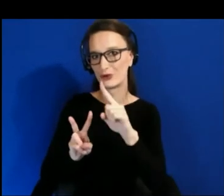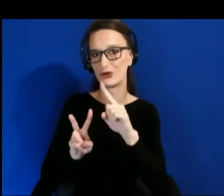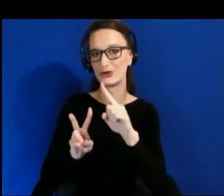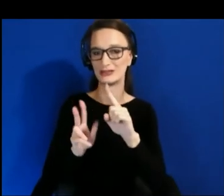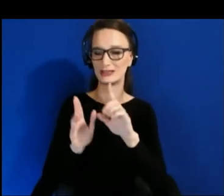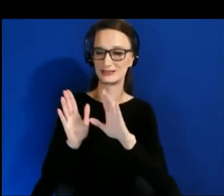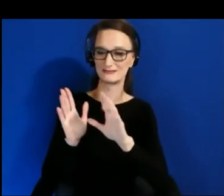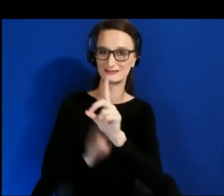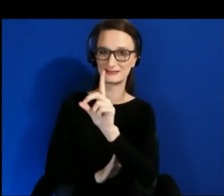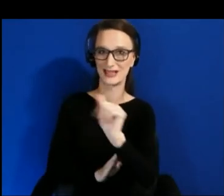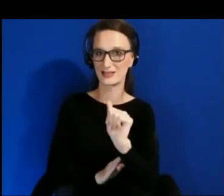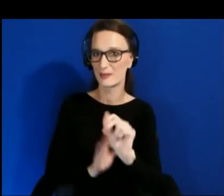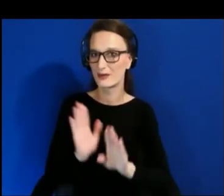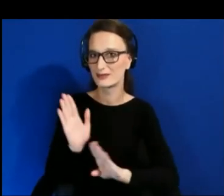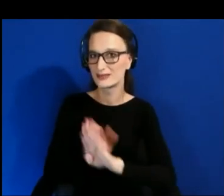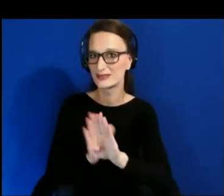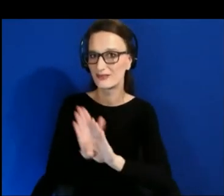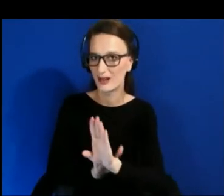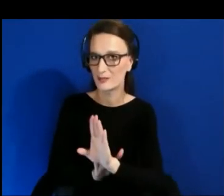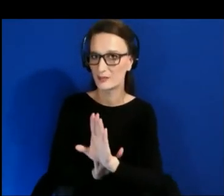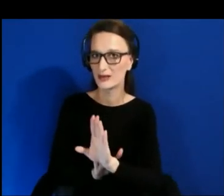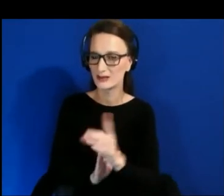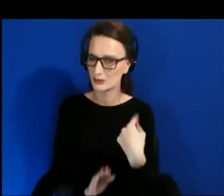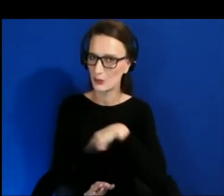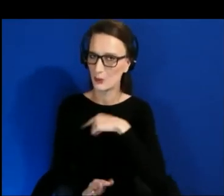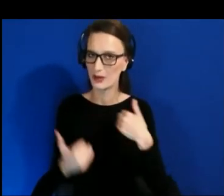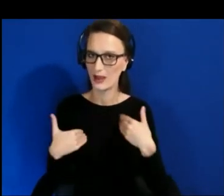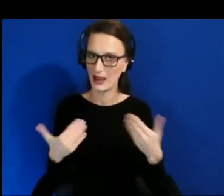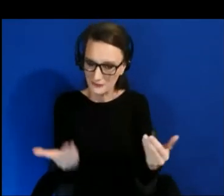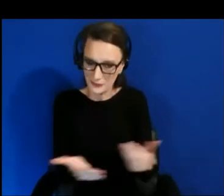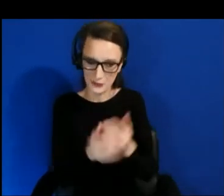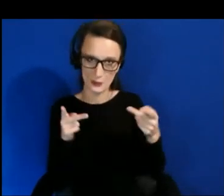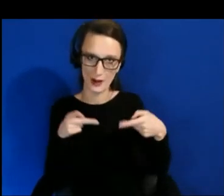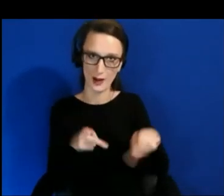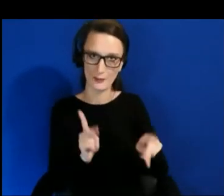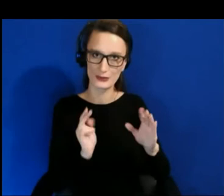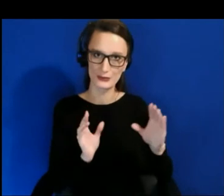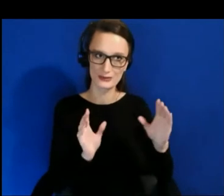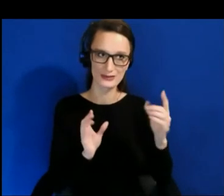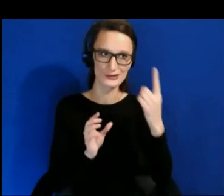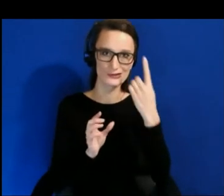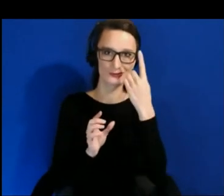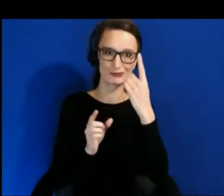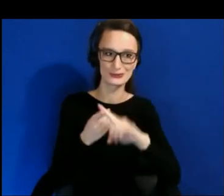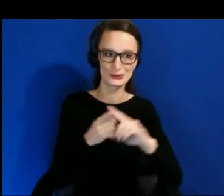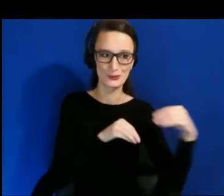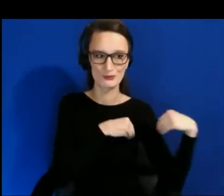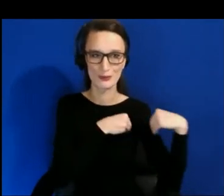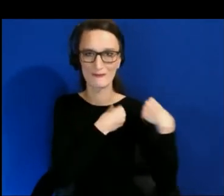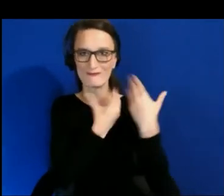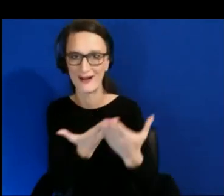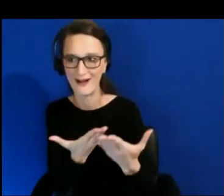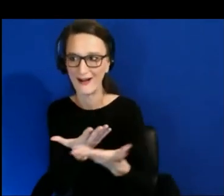opportunities to deliver content to people -- to the masses.